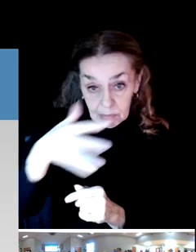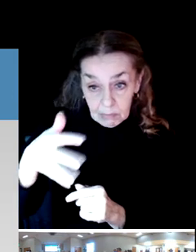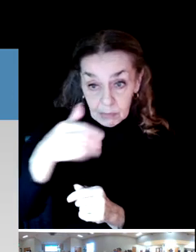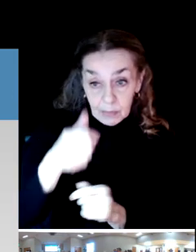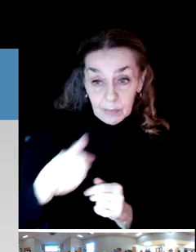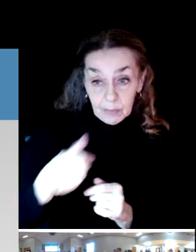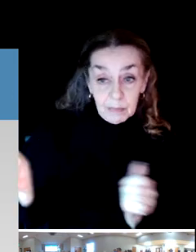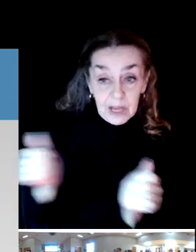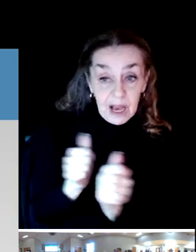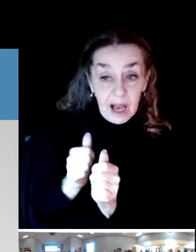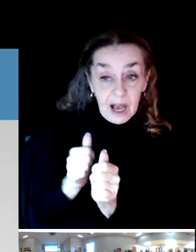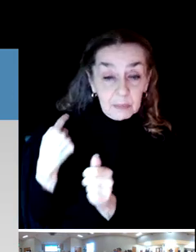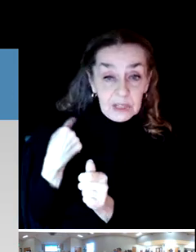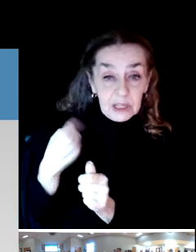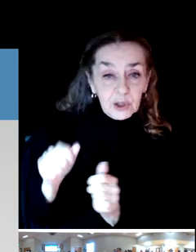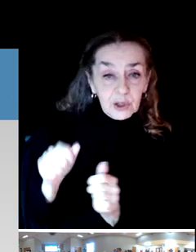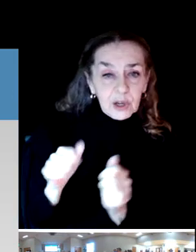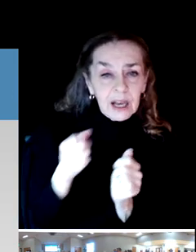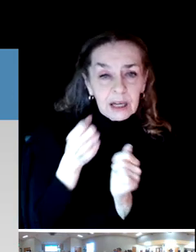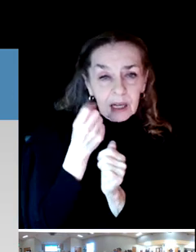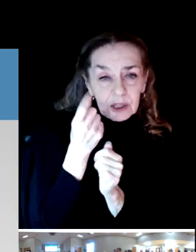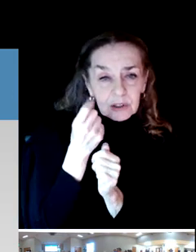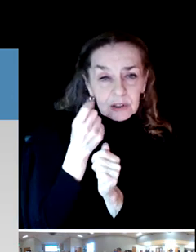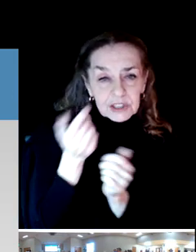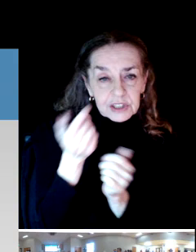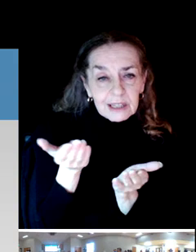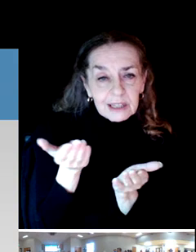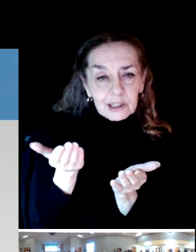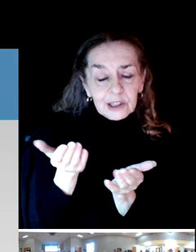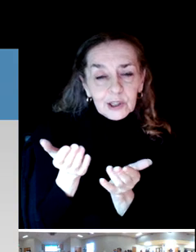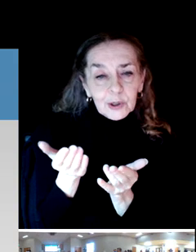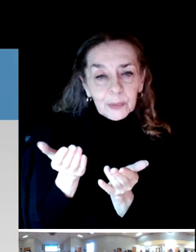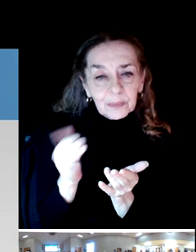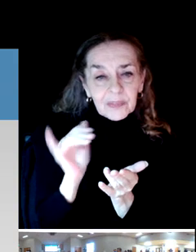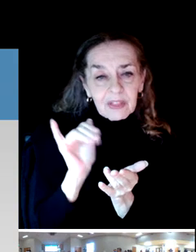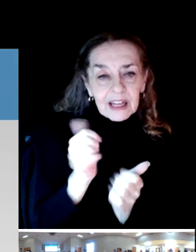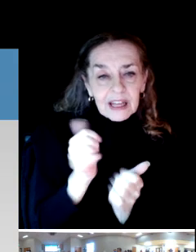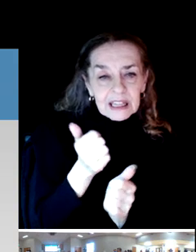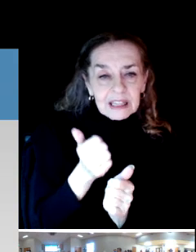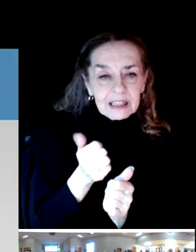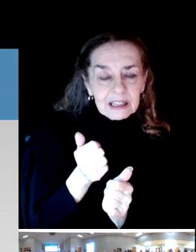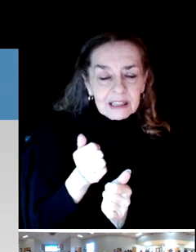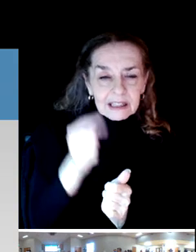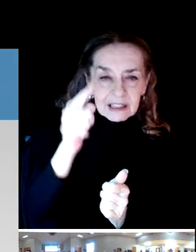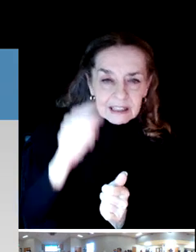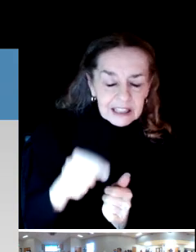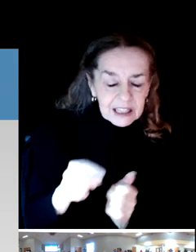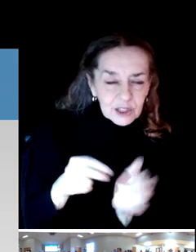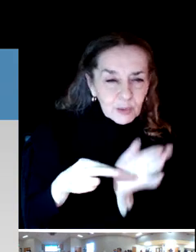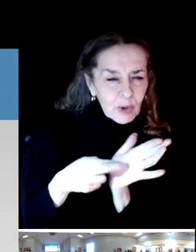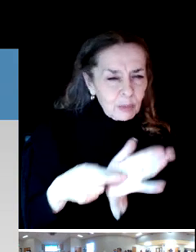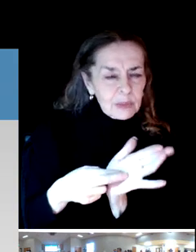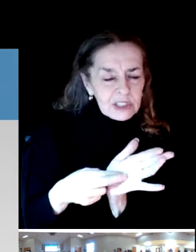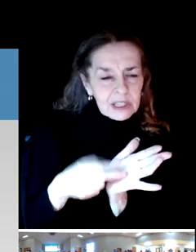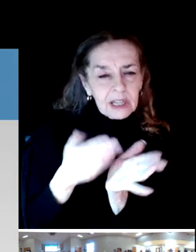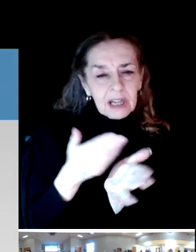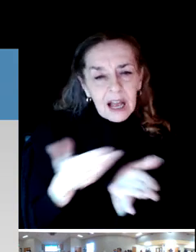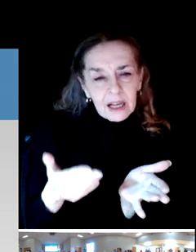You can understand here, hopefully that these represent items that were repeated over and